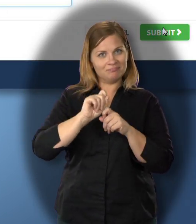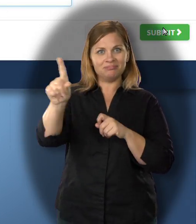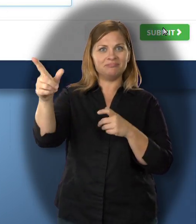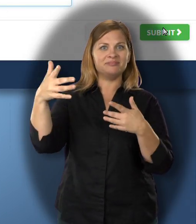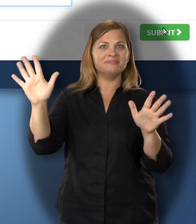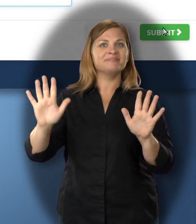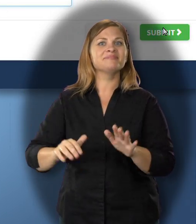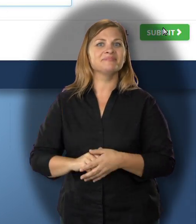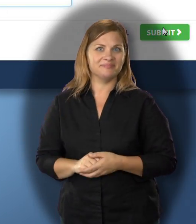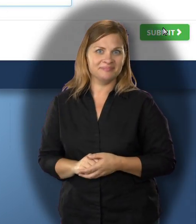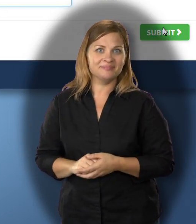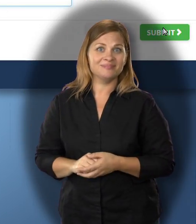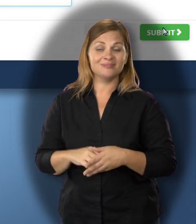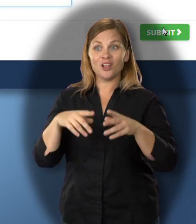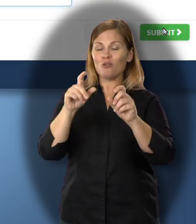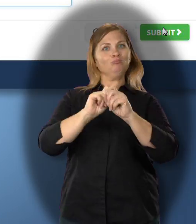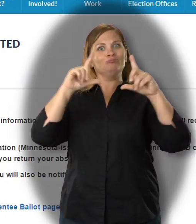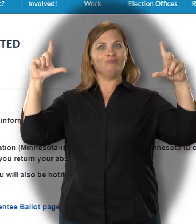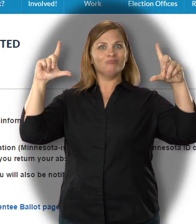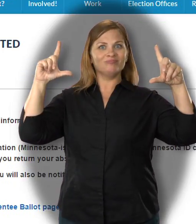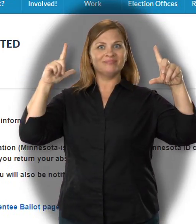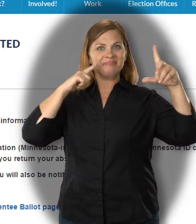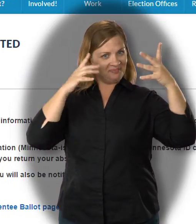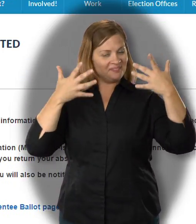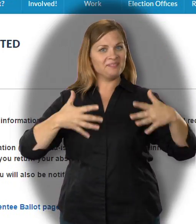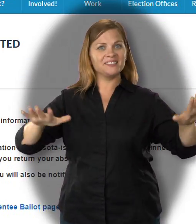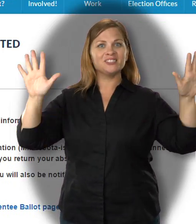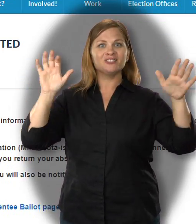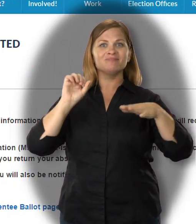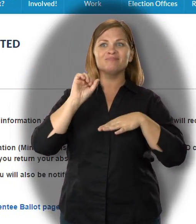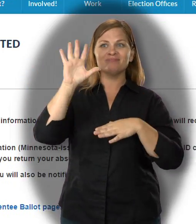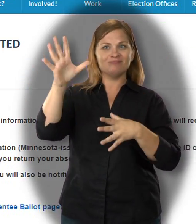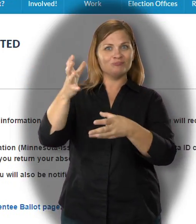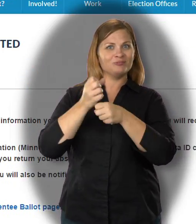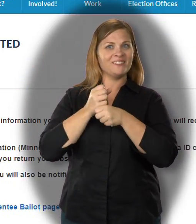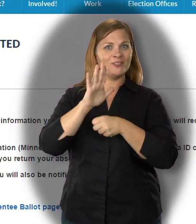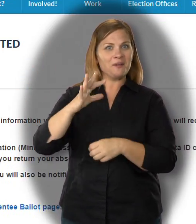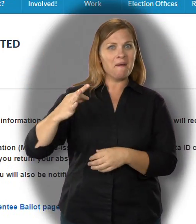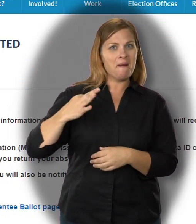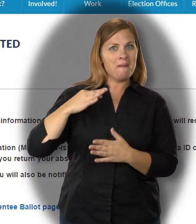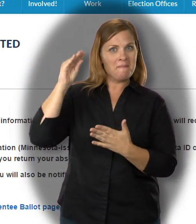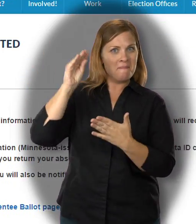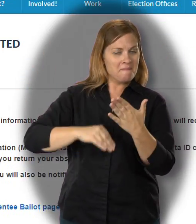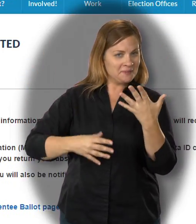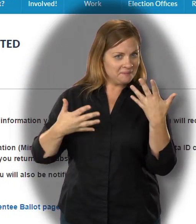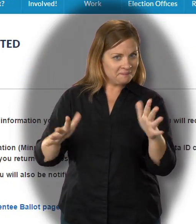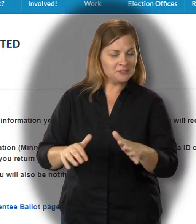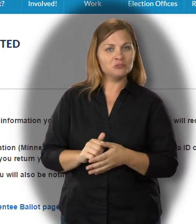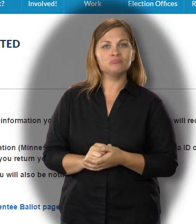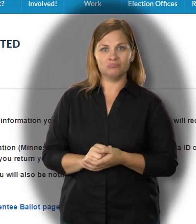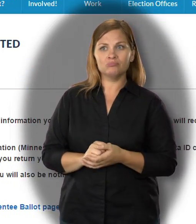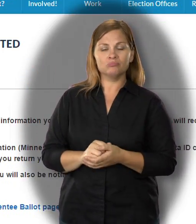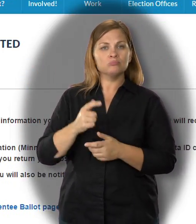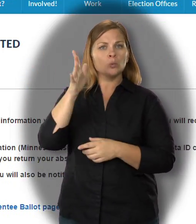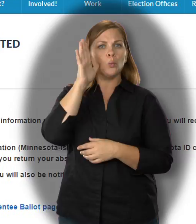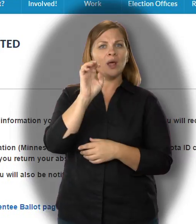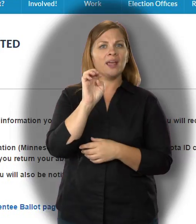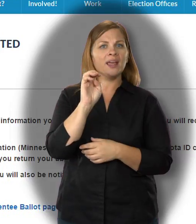Now click the green "Submit" button. Then you will get a Confirmation Screen. It tells you that: